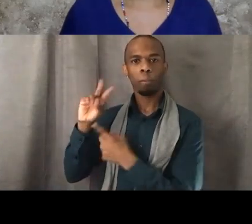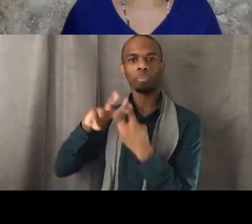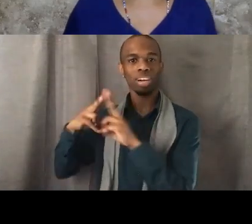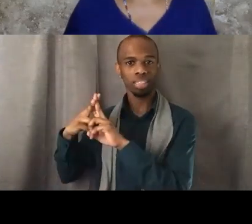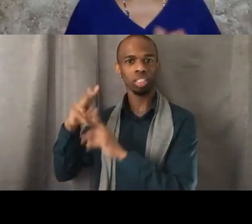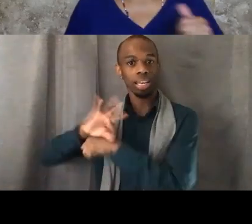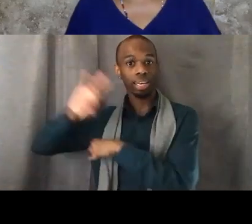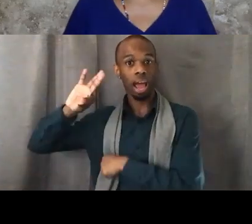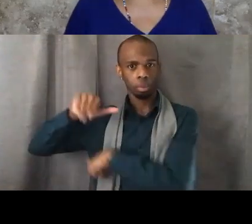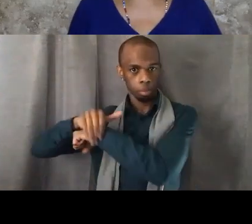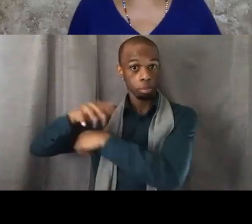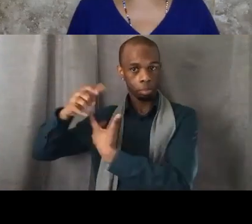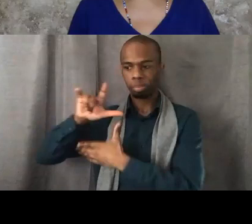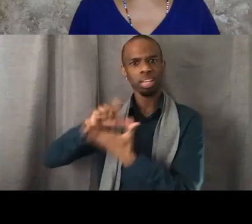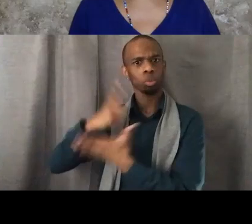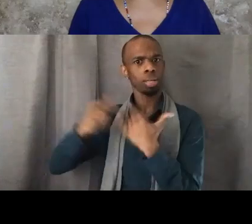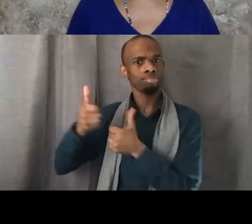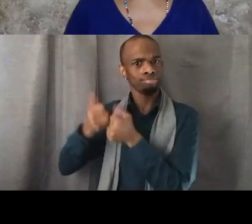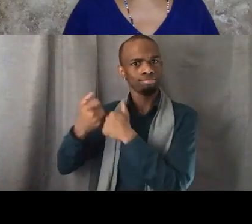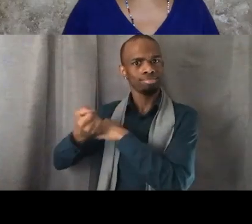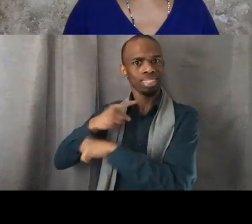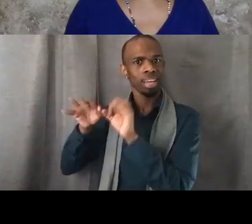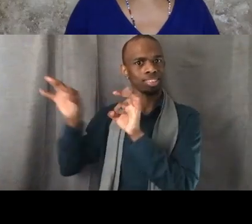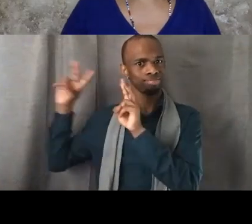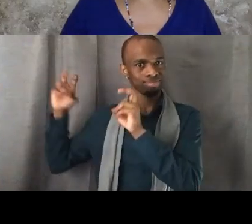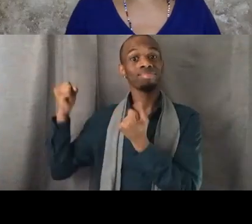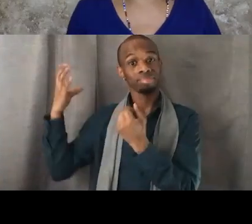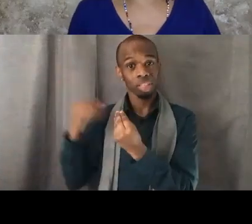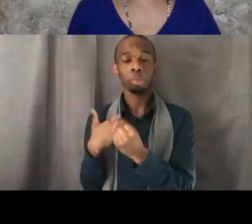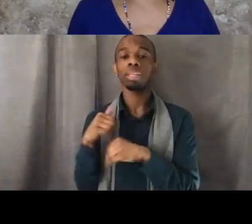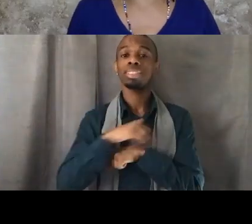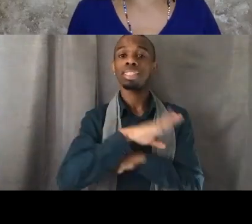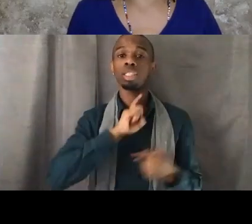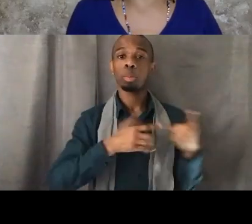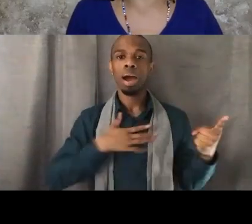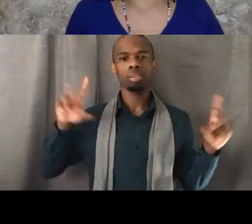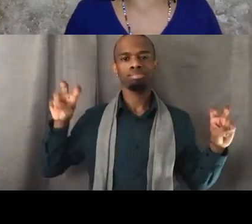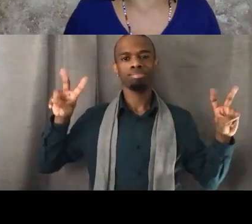And so I passed the text along to my spirit children who are also in the streets with me,